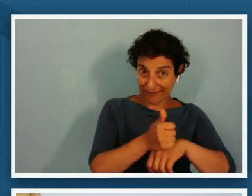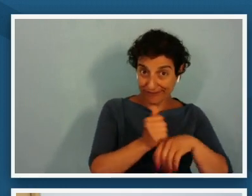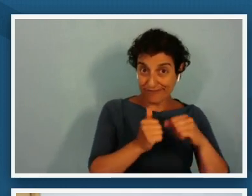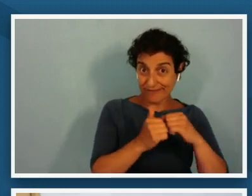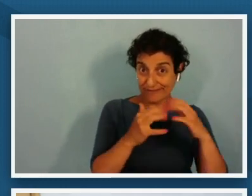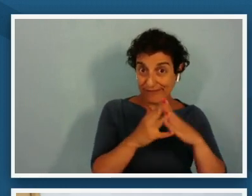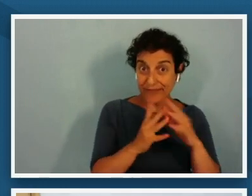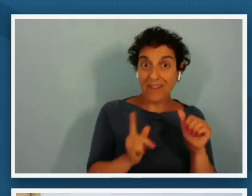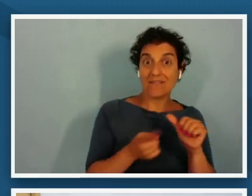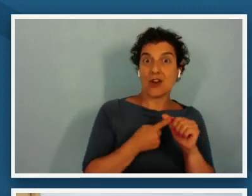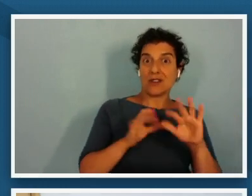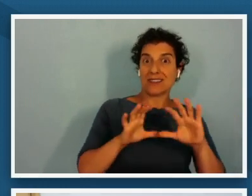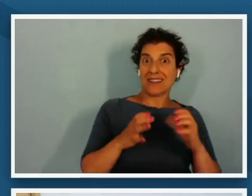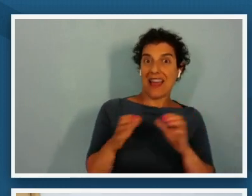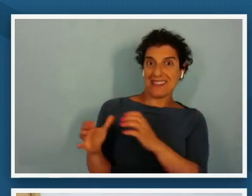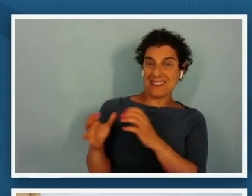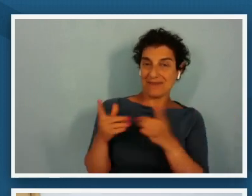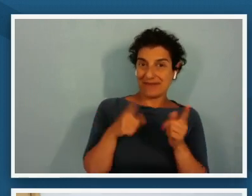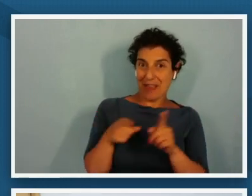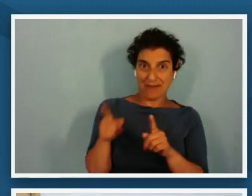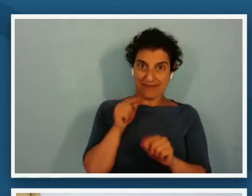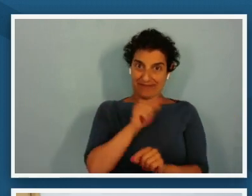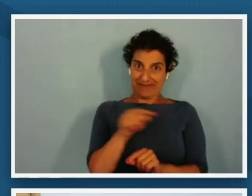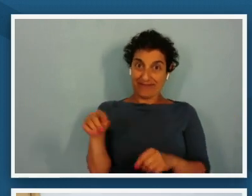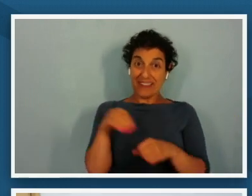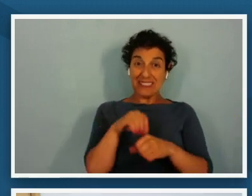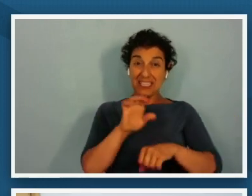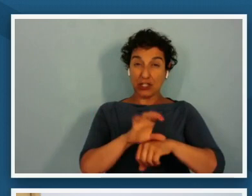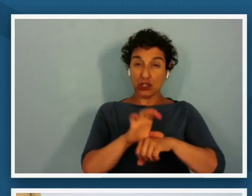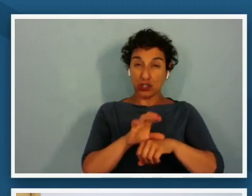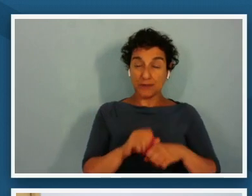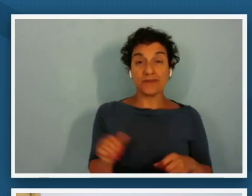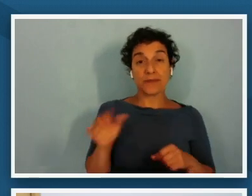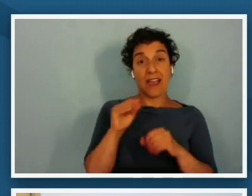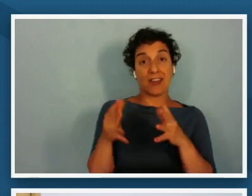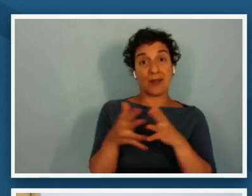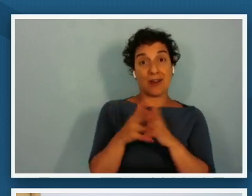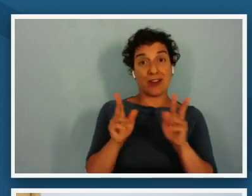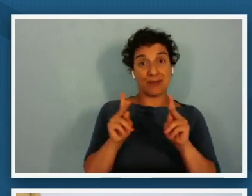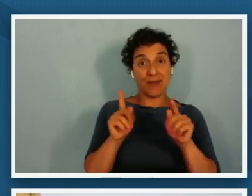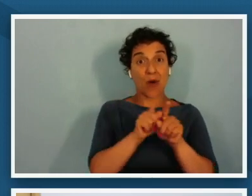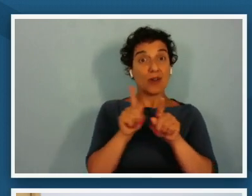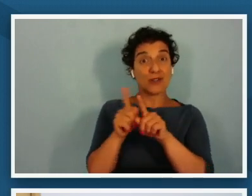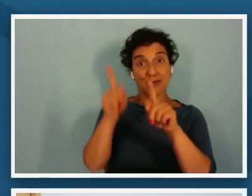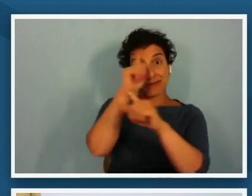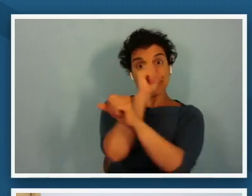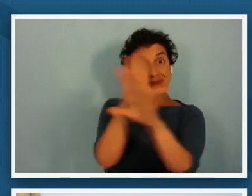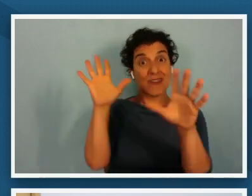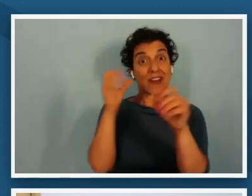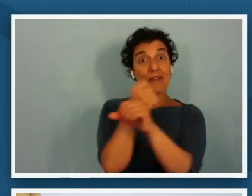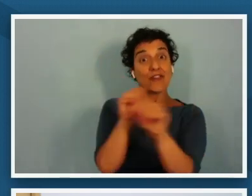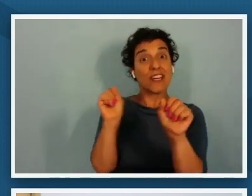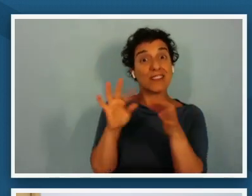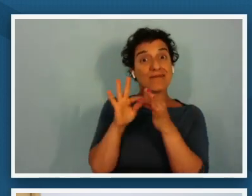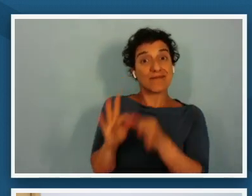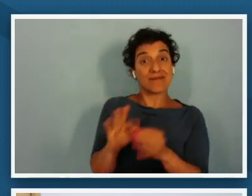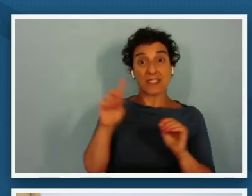freedoms inside the church african americans also had visions of